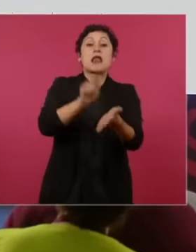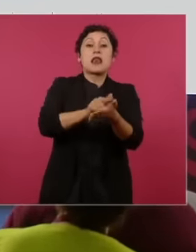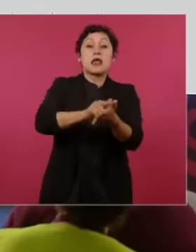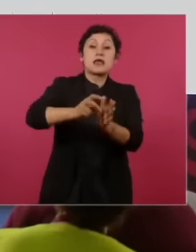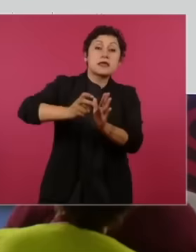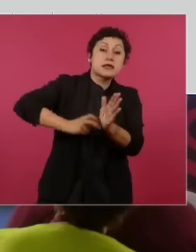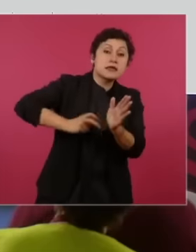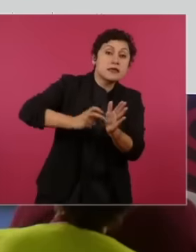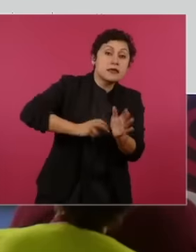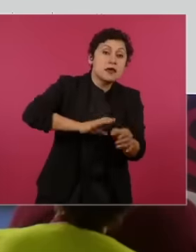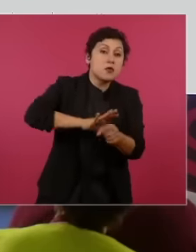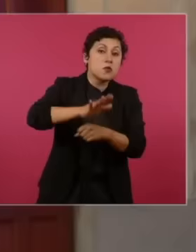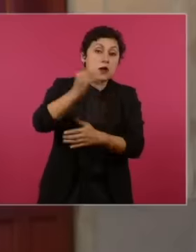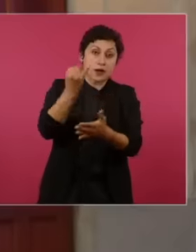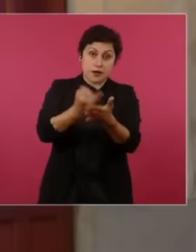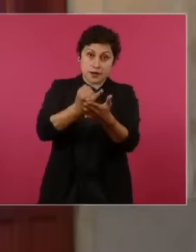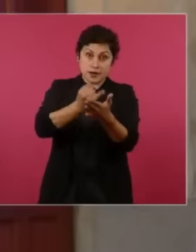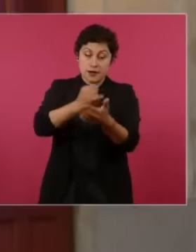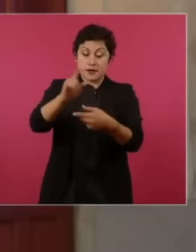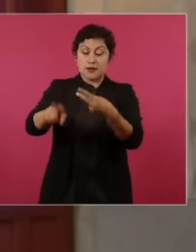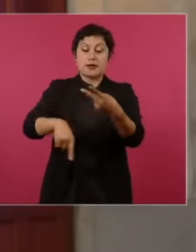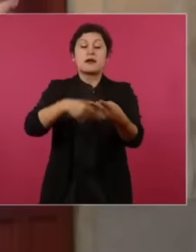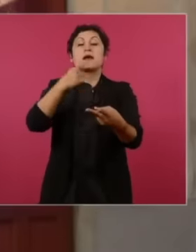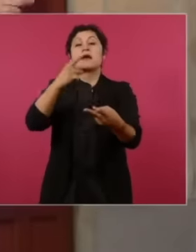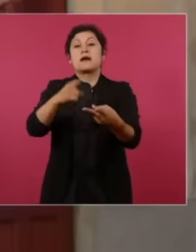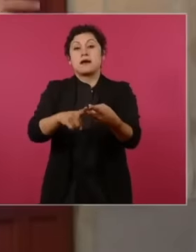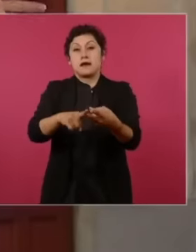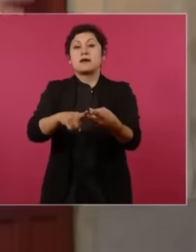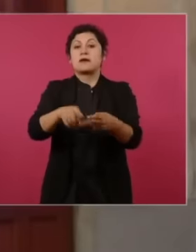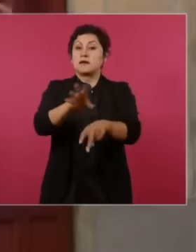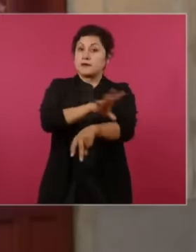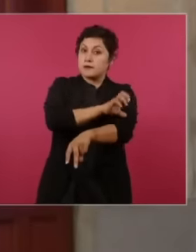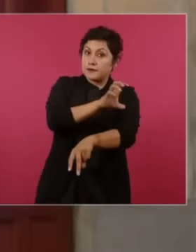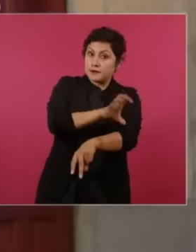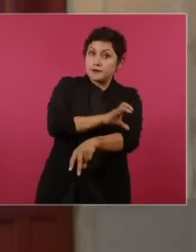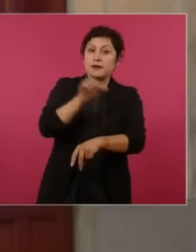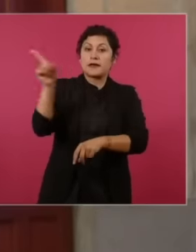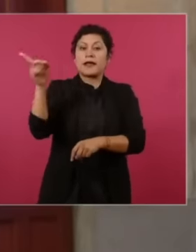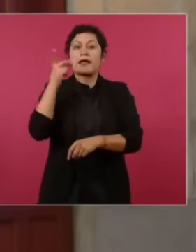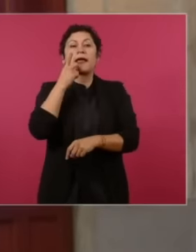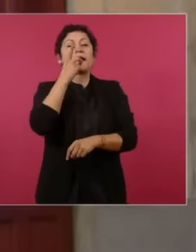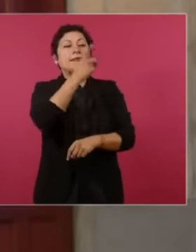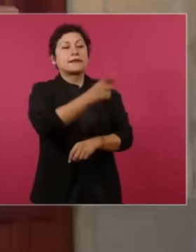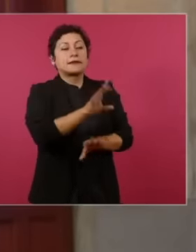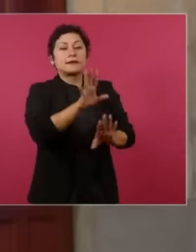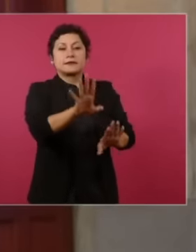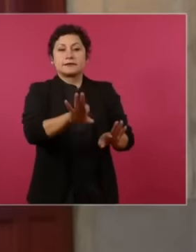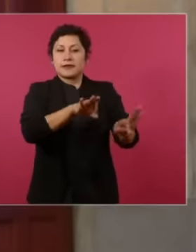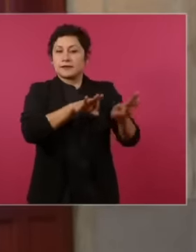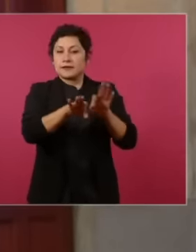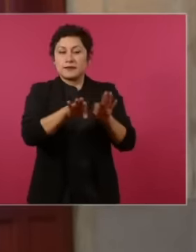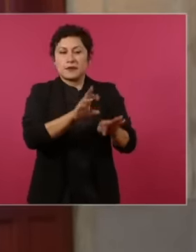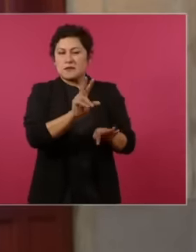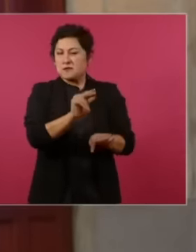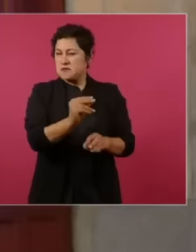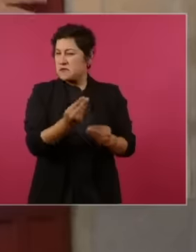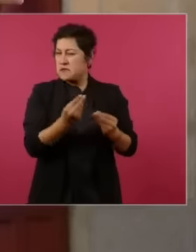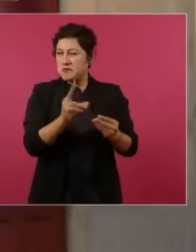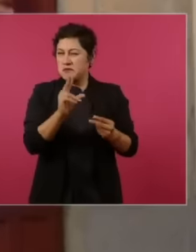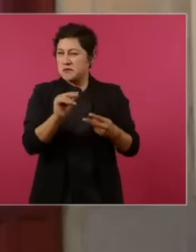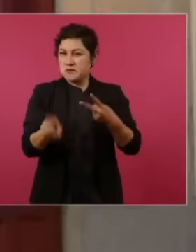the energy part, the labor part, not so much. Look, I would tell you that it is taxes and the energy part.